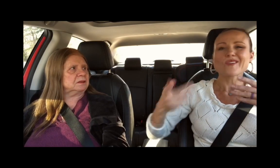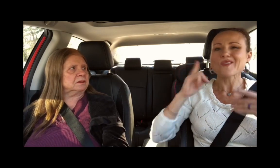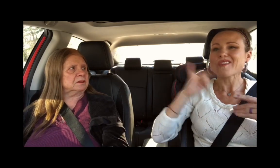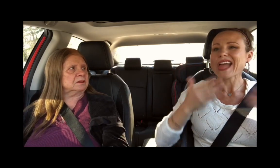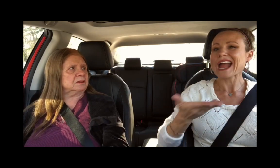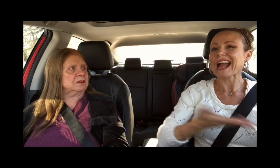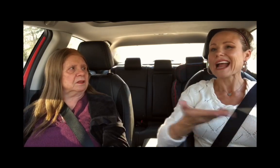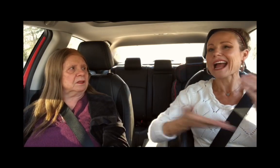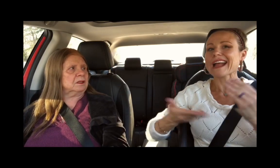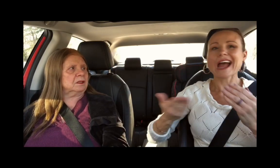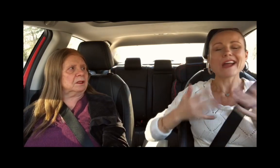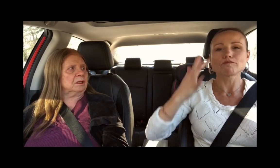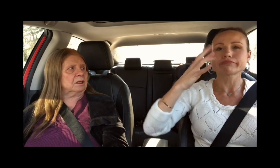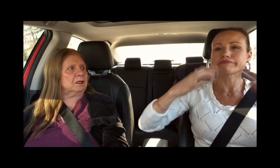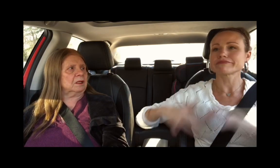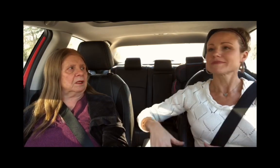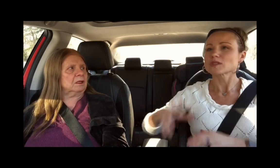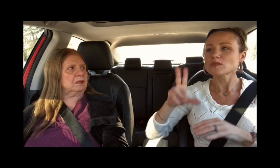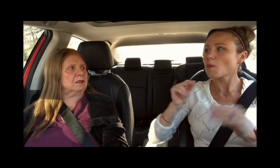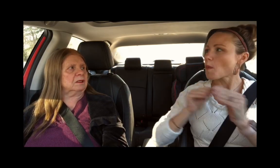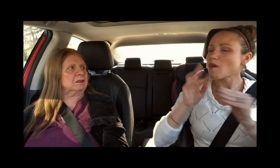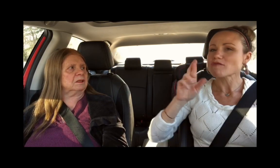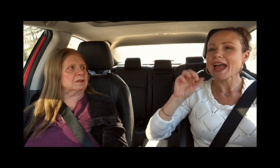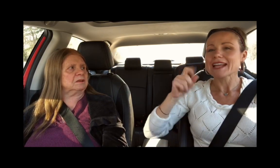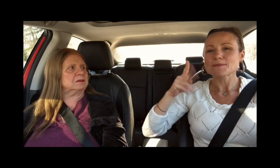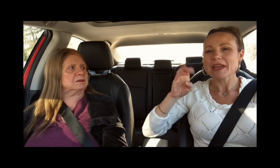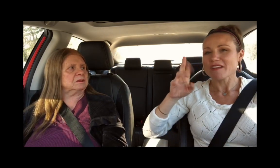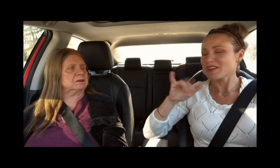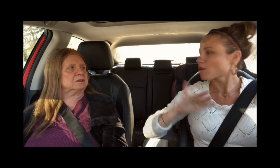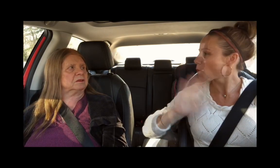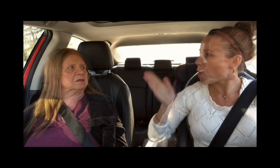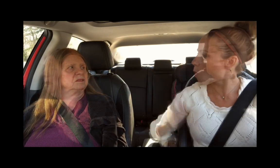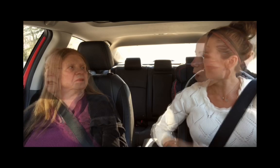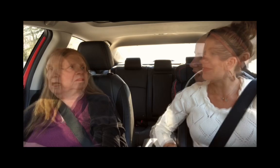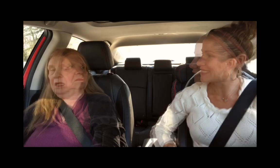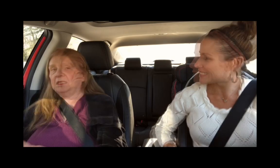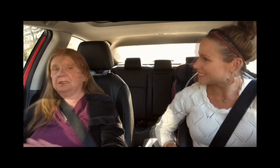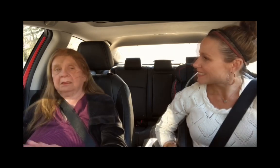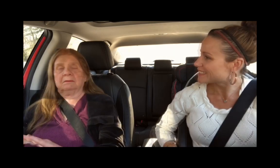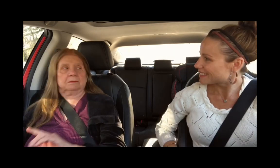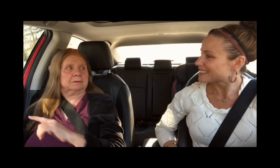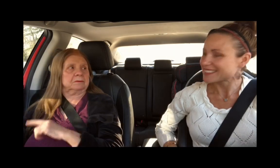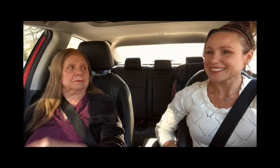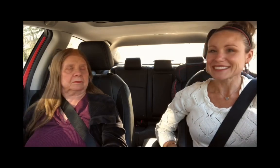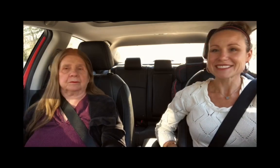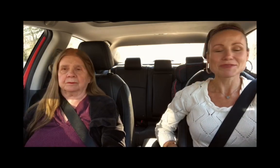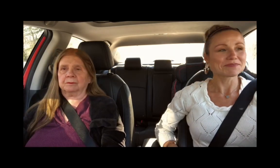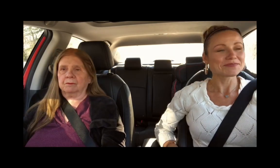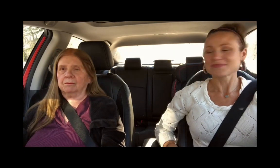It looks like they cut down the patch so there aren't any more raspberries. It's nice...